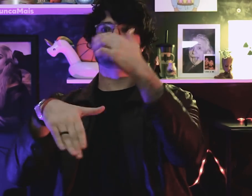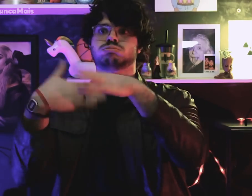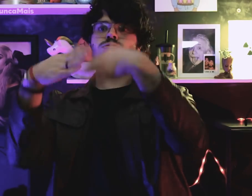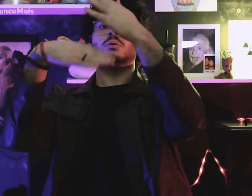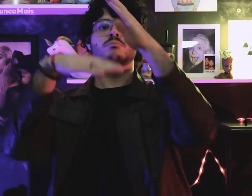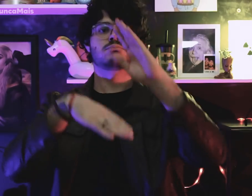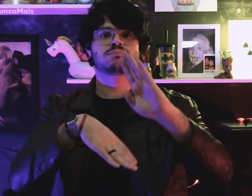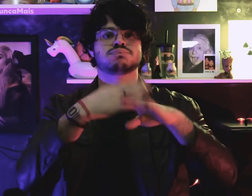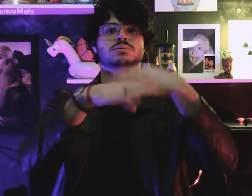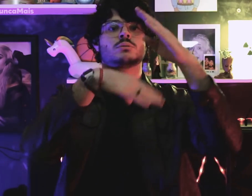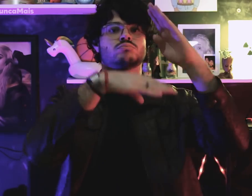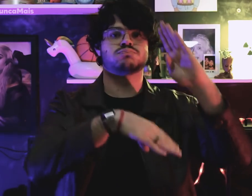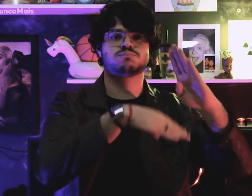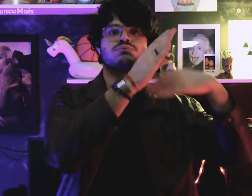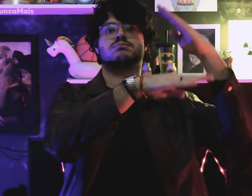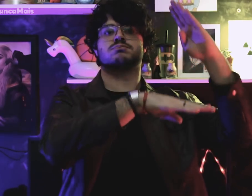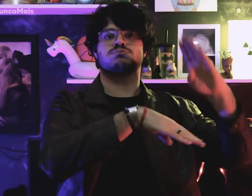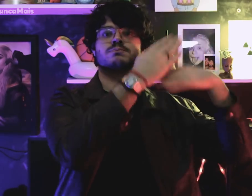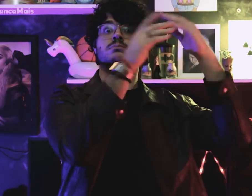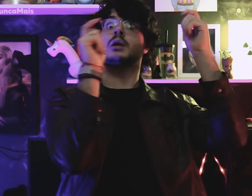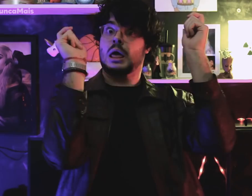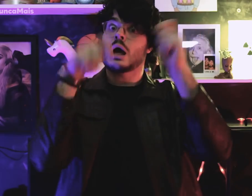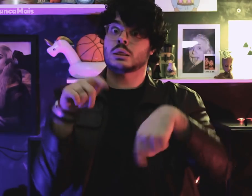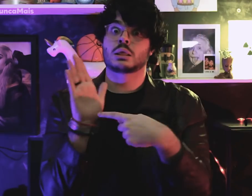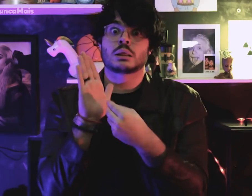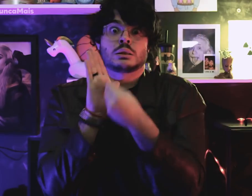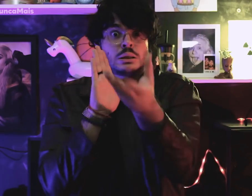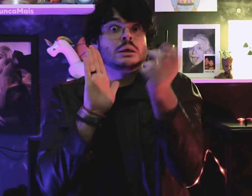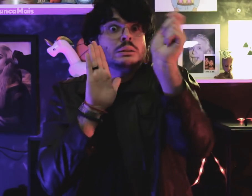he intended to transform the country.